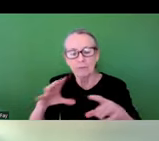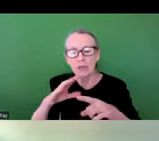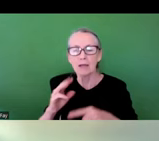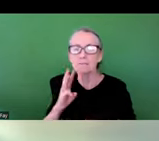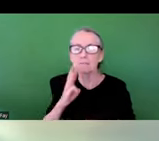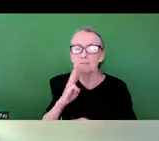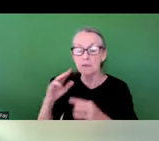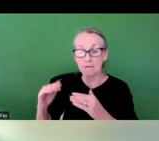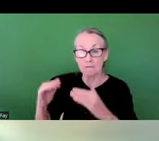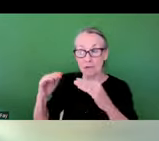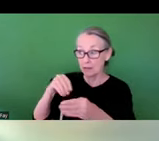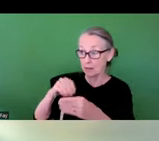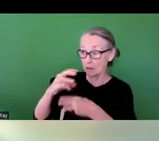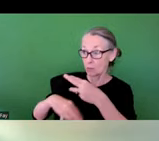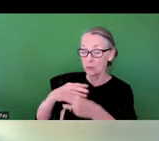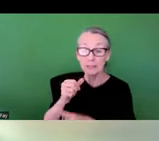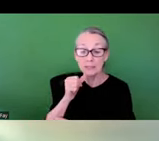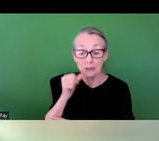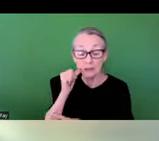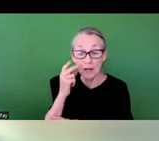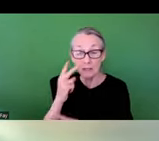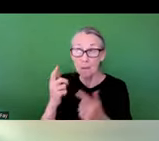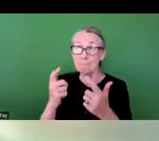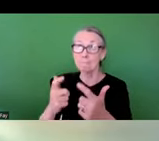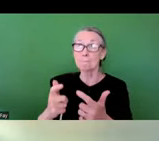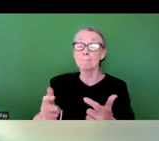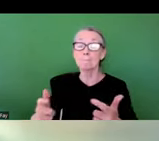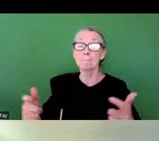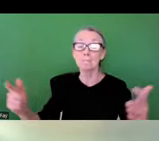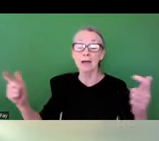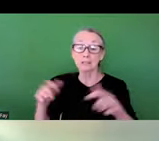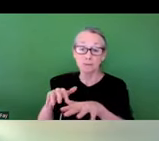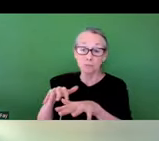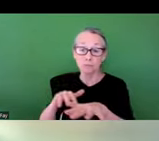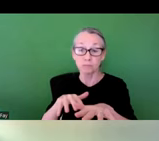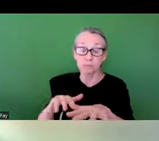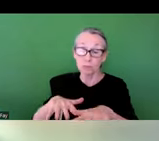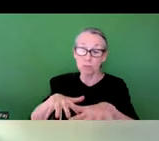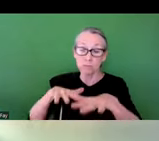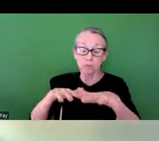Just yesterday I saw on the news that a massive riverine flood caused extensive damage in the gateway to